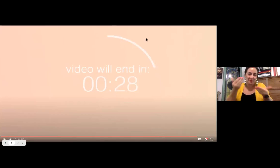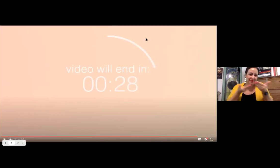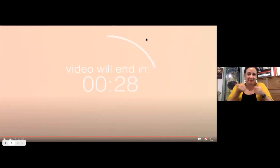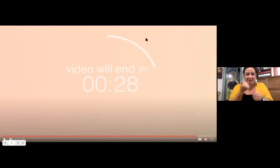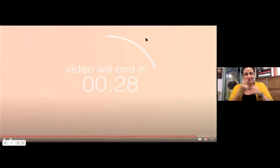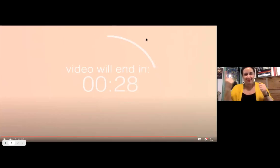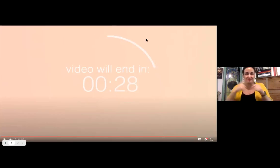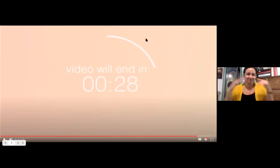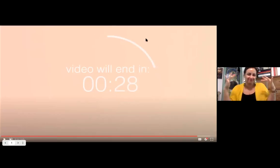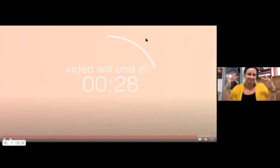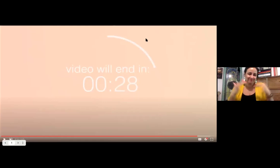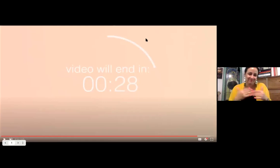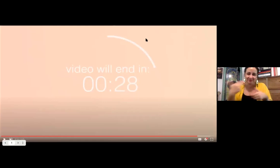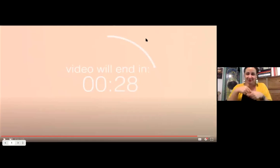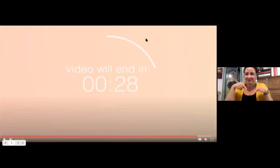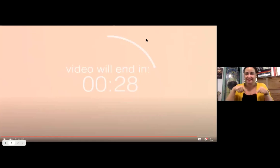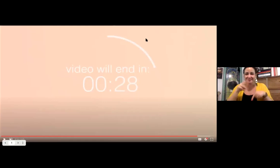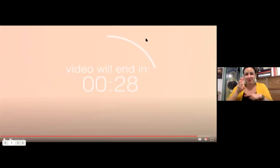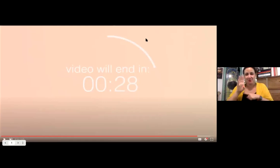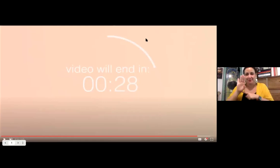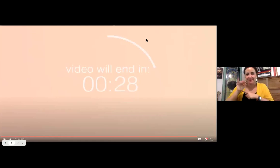Hello, Hello. All right, thank you guys for joining us and